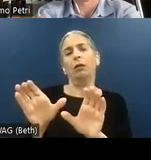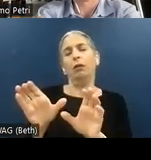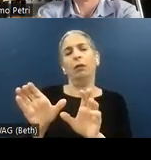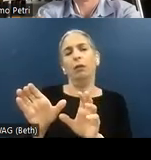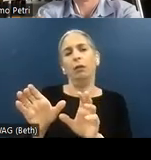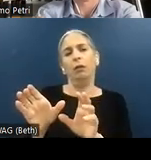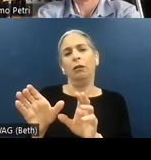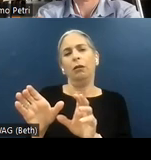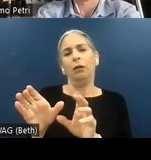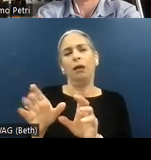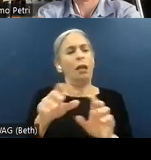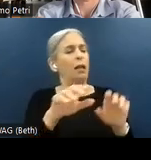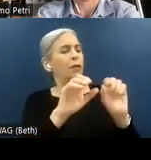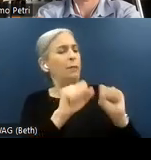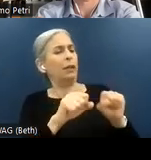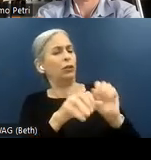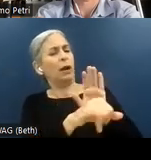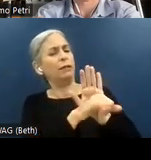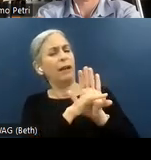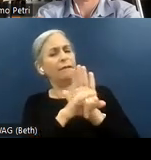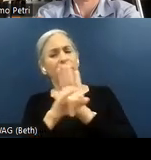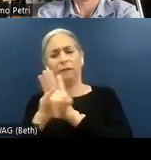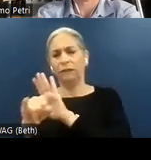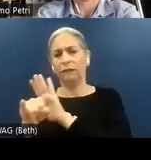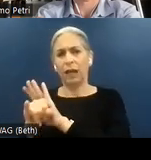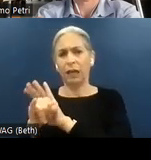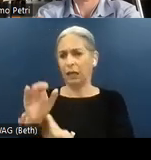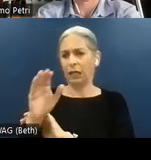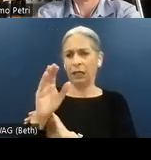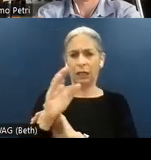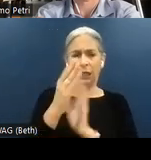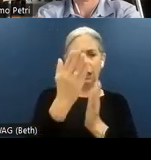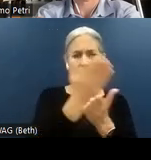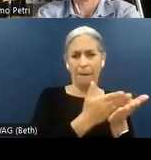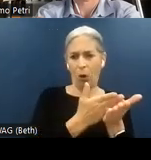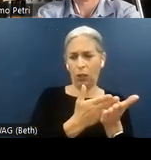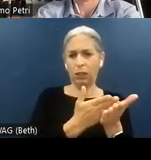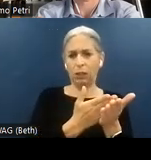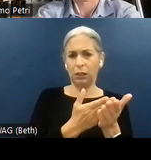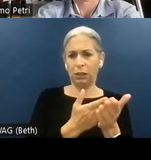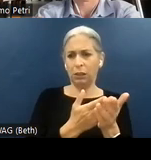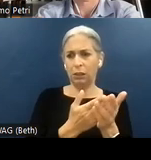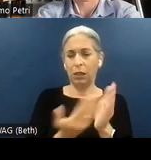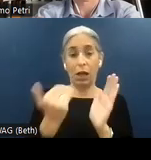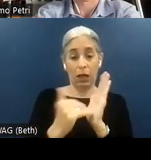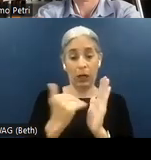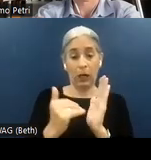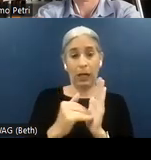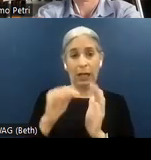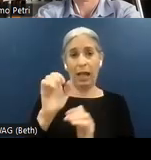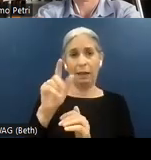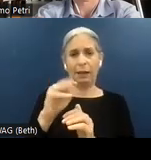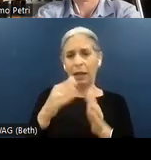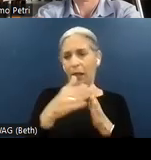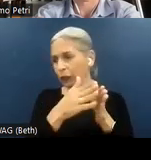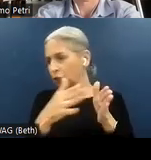ability of identifying components. So recurring elements across the scope that has been audited